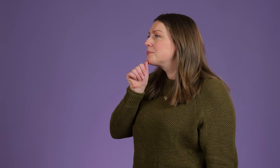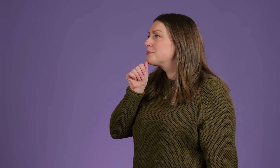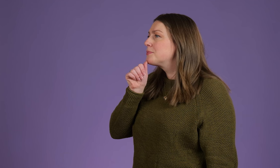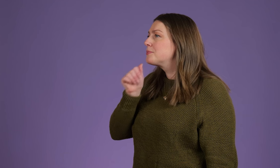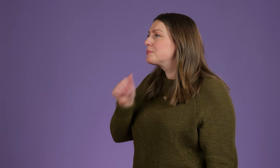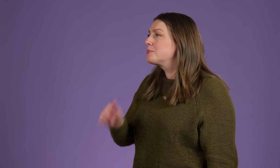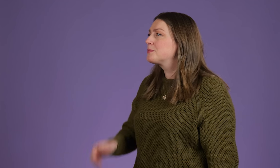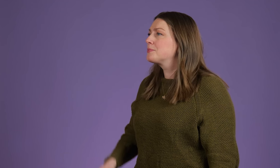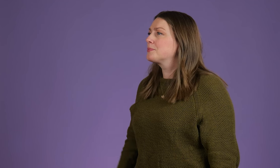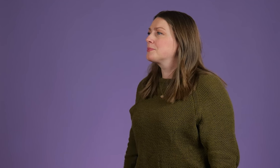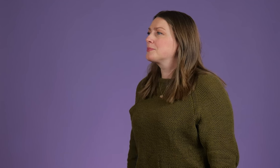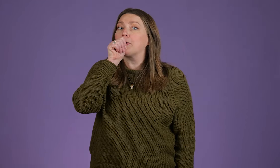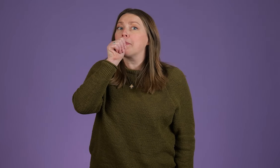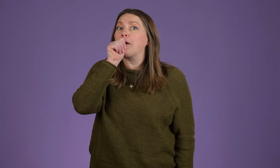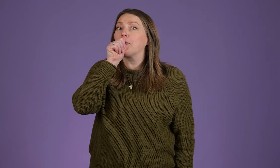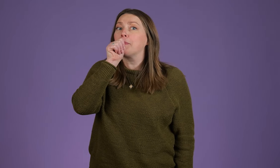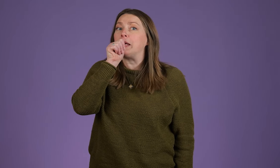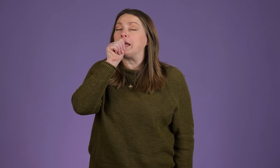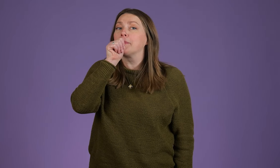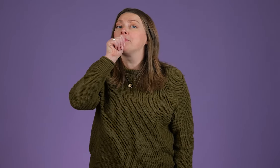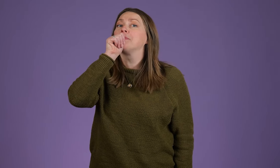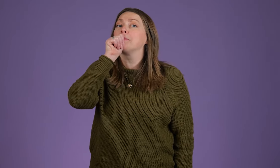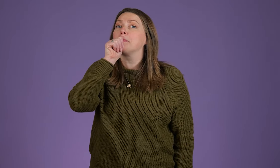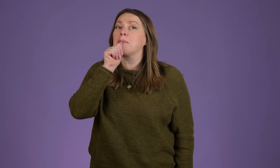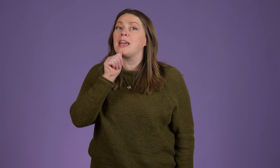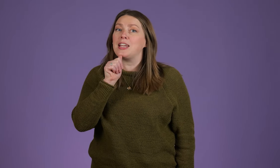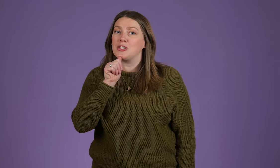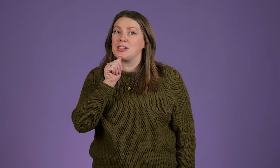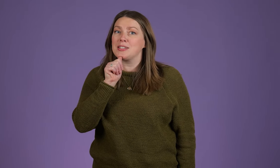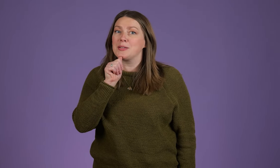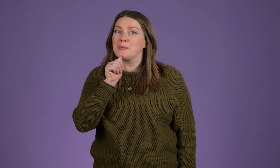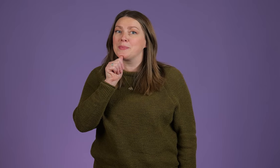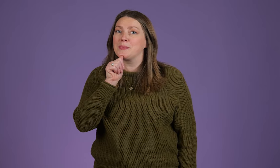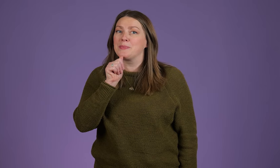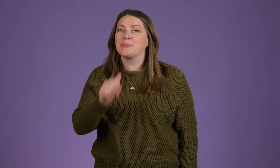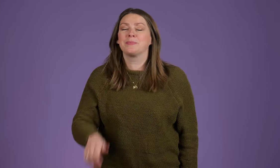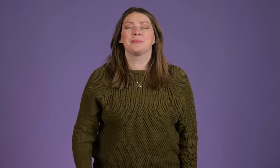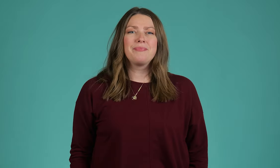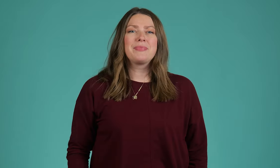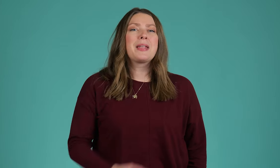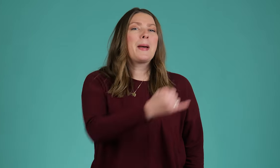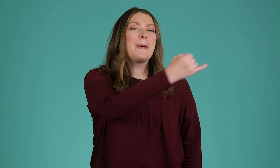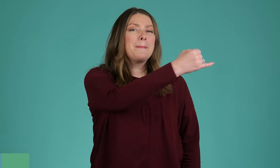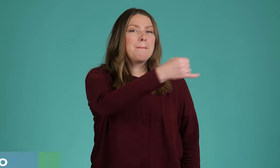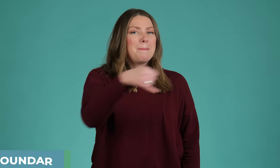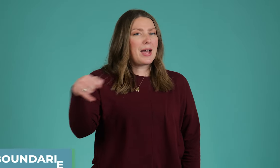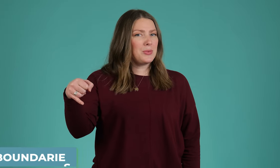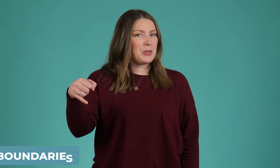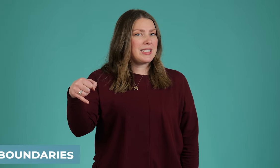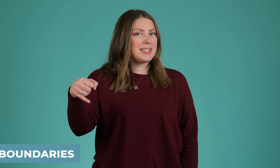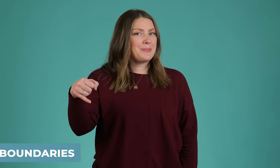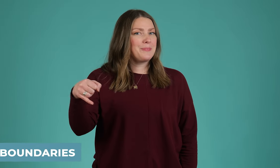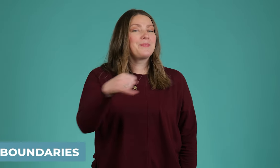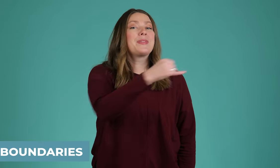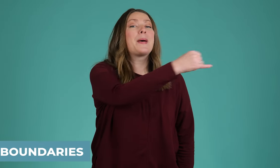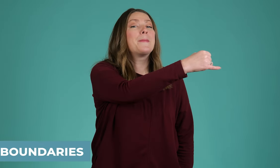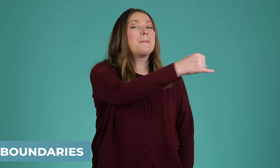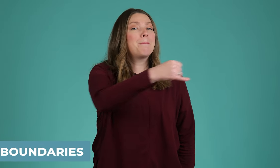Think of holding your mouth, being patient Boundaries,